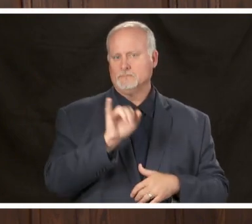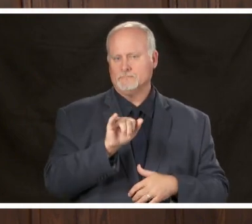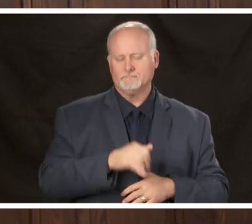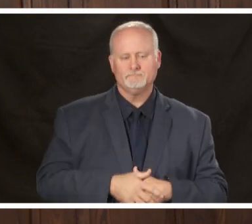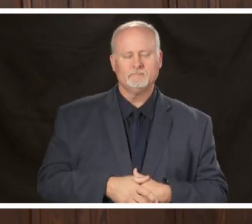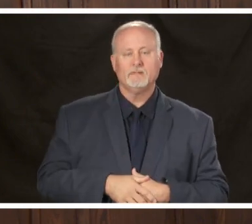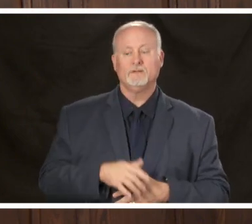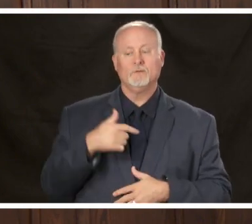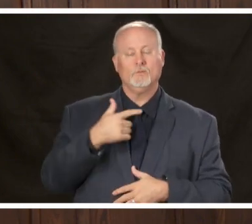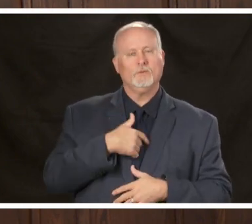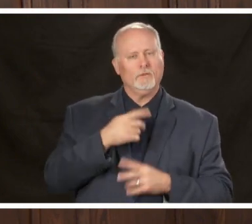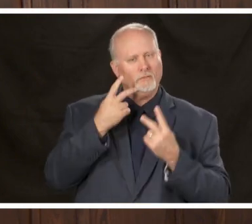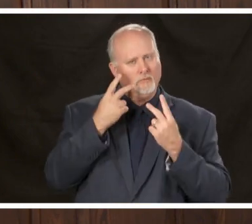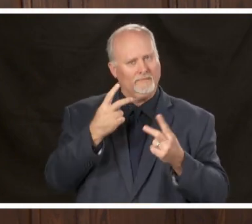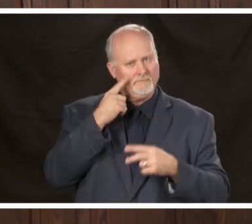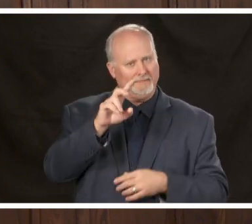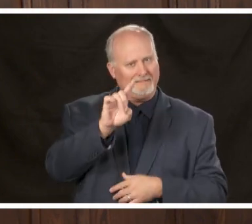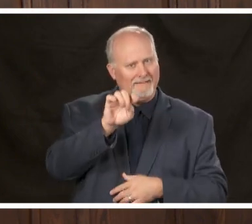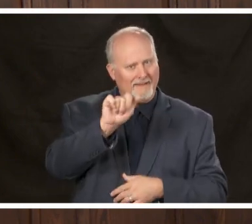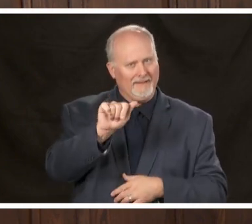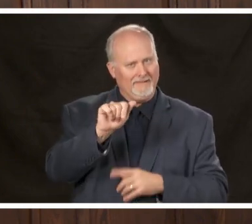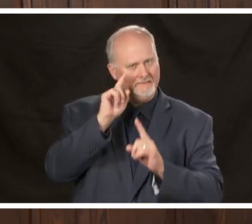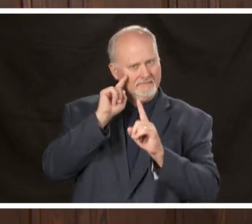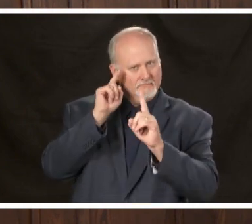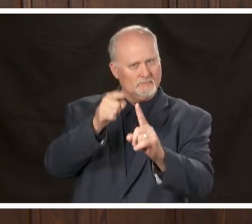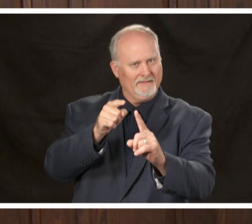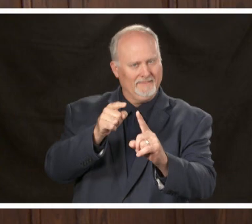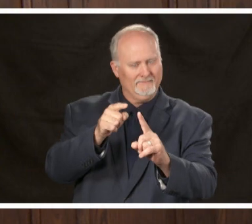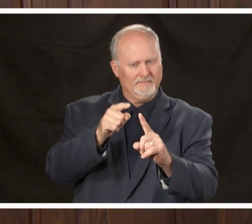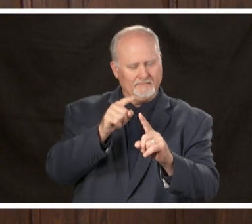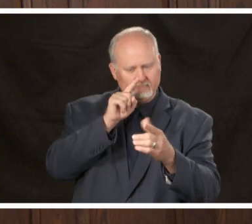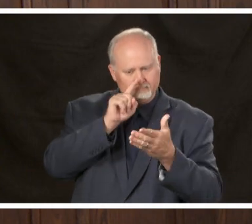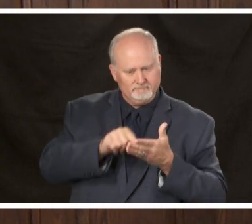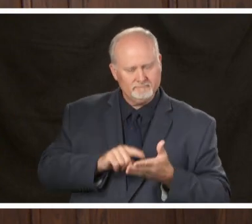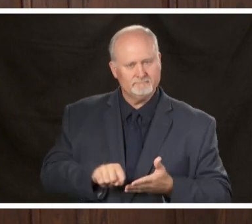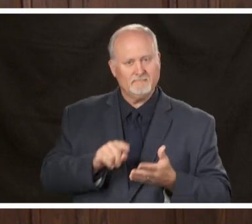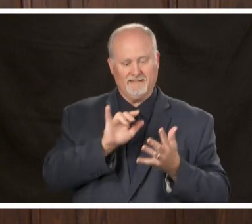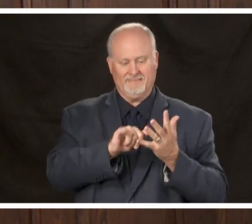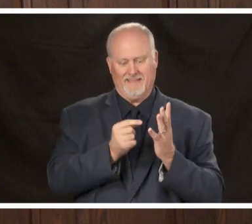testing as well as the increased contact tracing that will be required over the